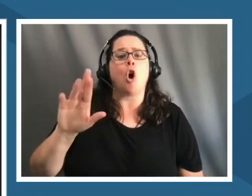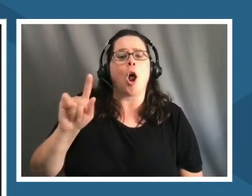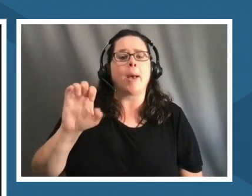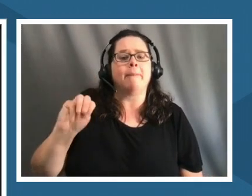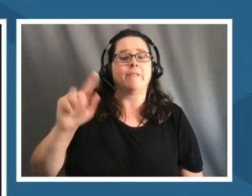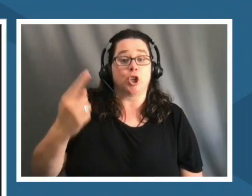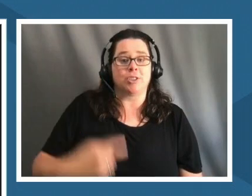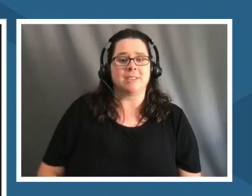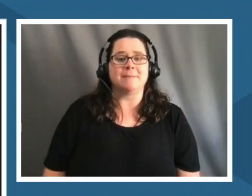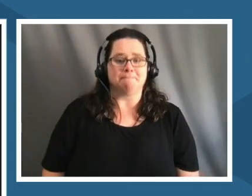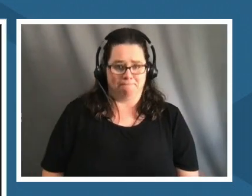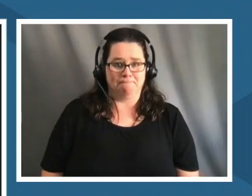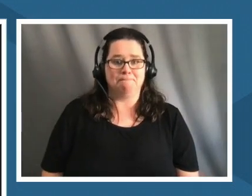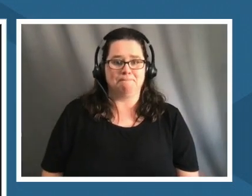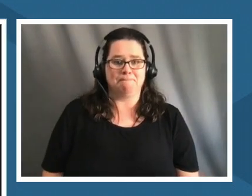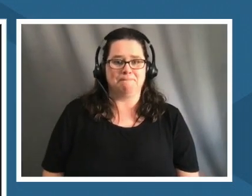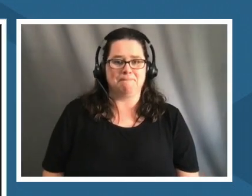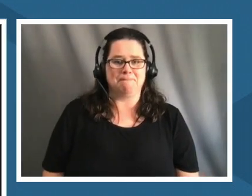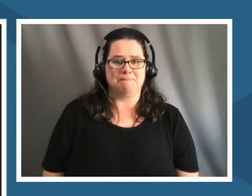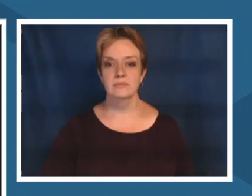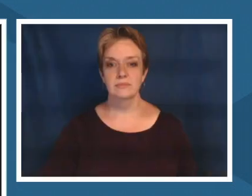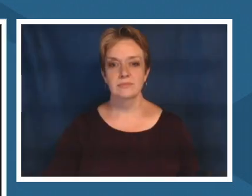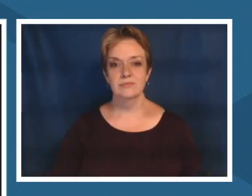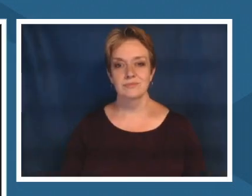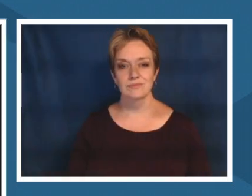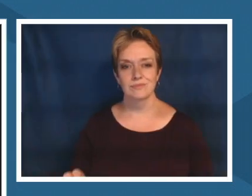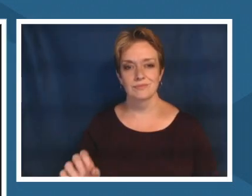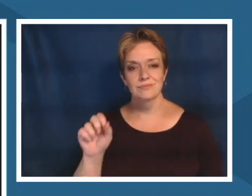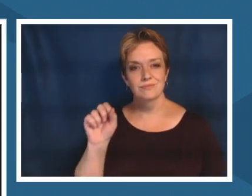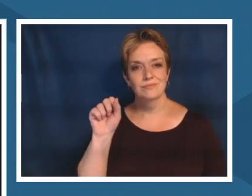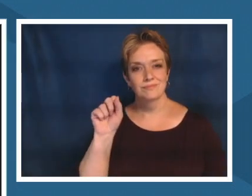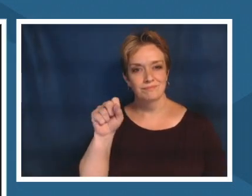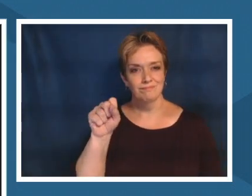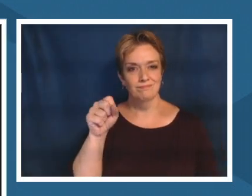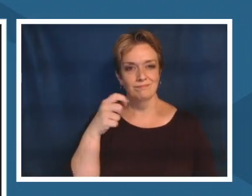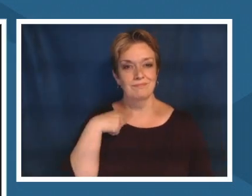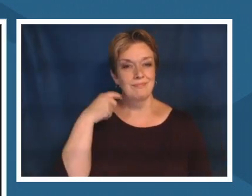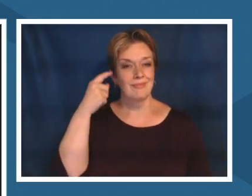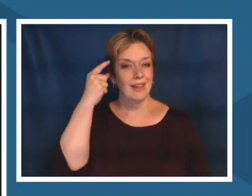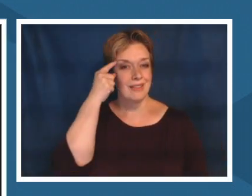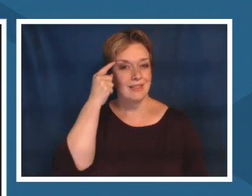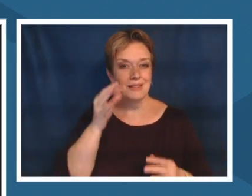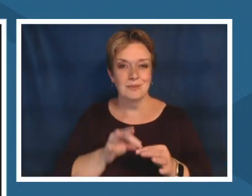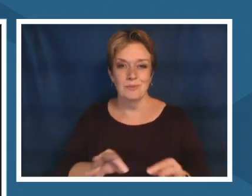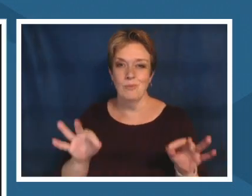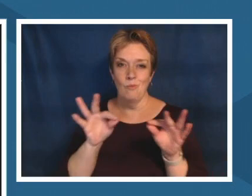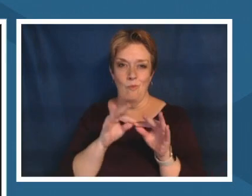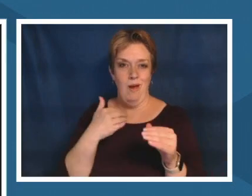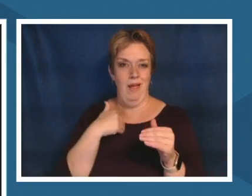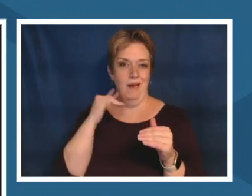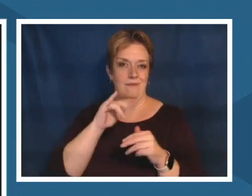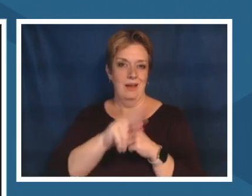yeah i think it's really important to have those connections as someone who